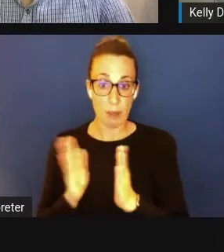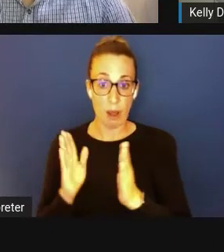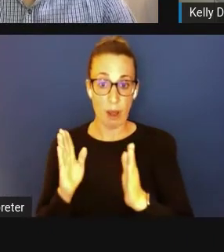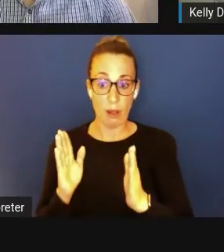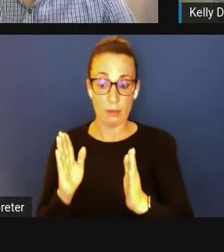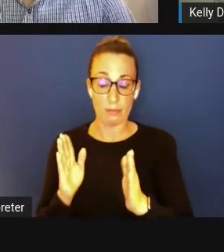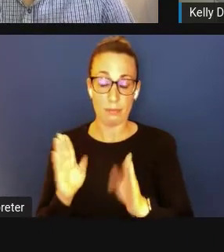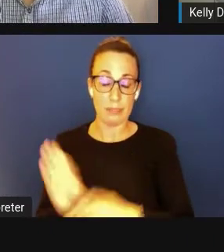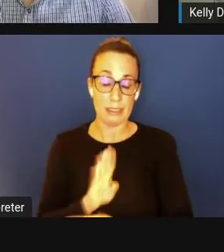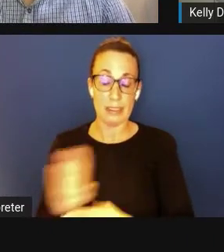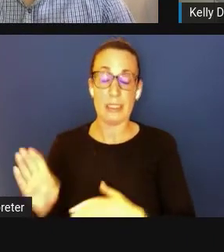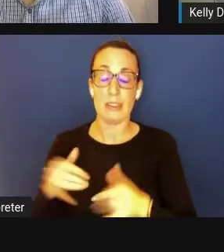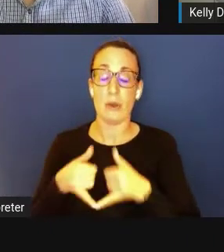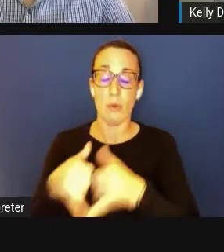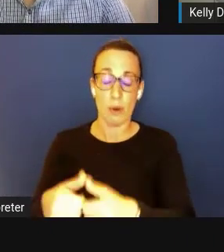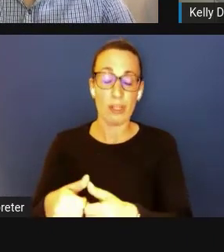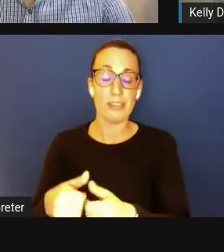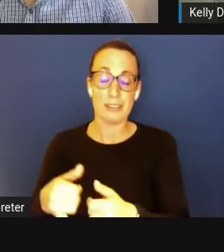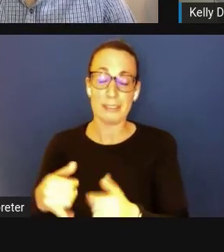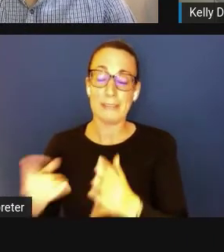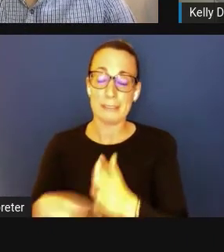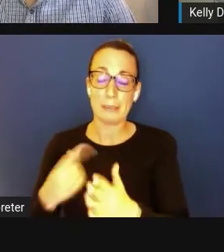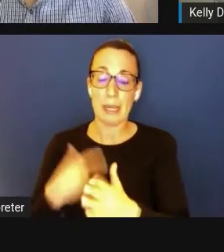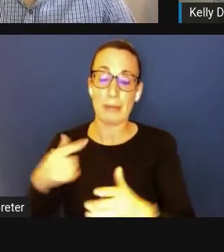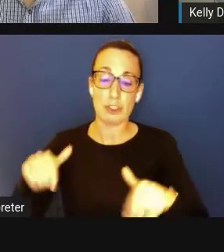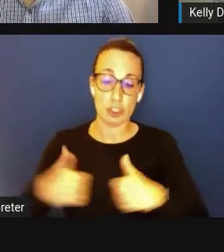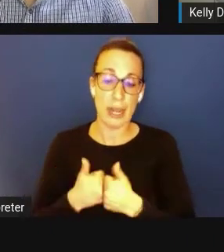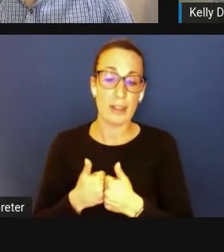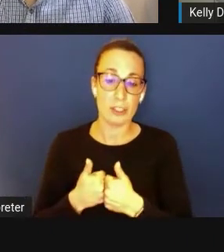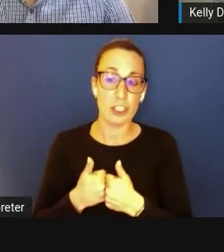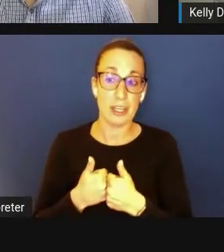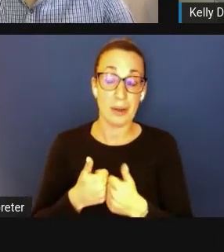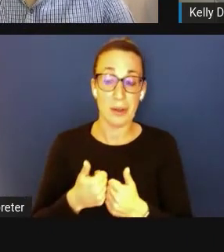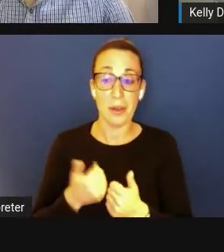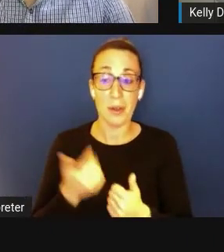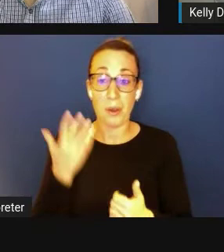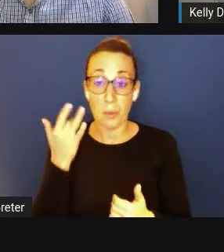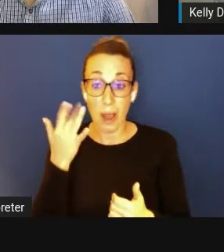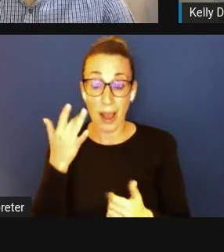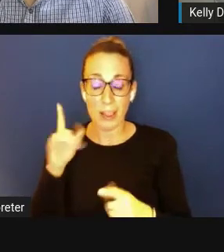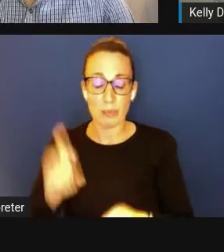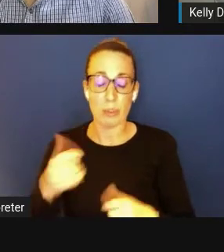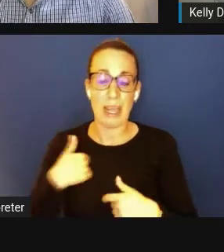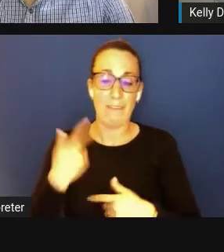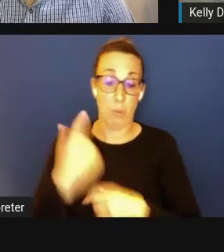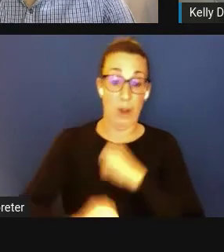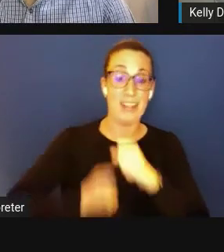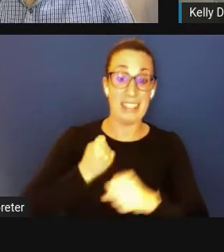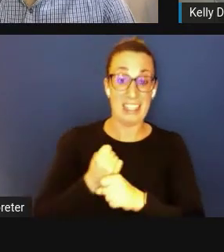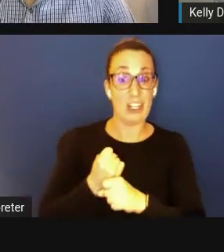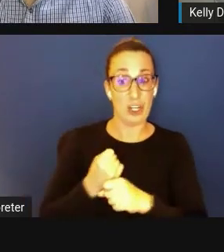are a little challenging because technically you're supposed to have a year of support when you apply for those supplements,